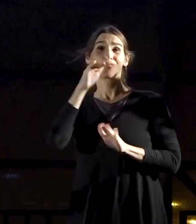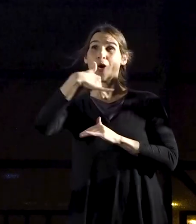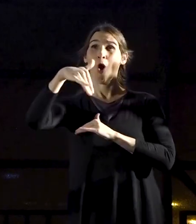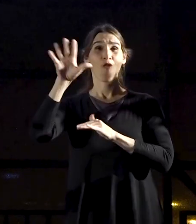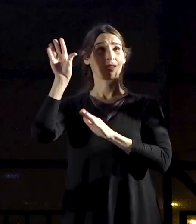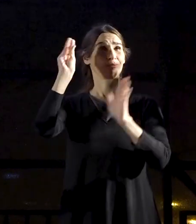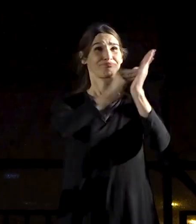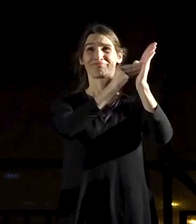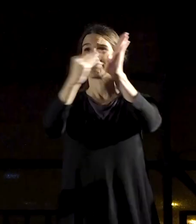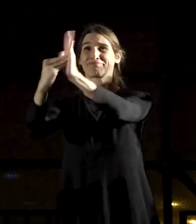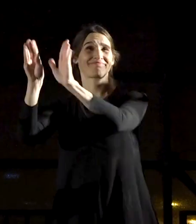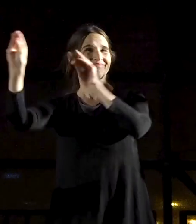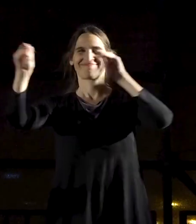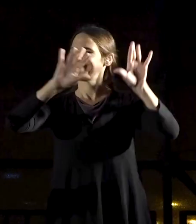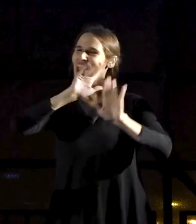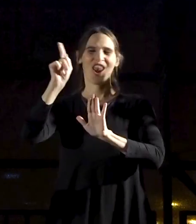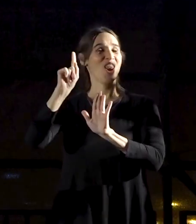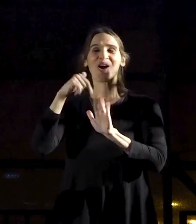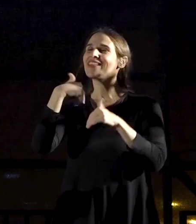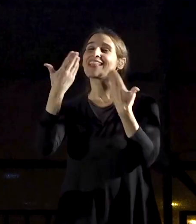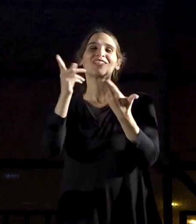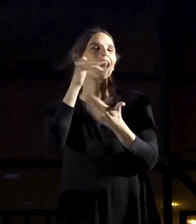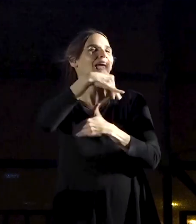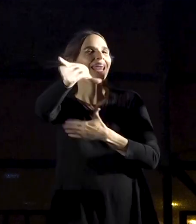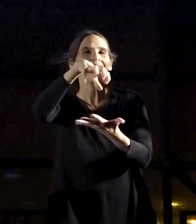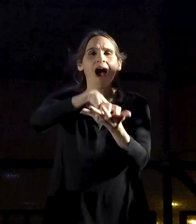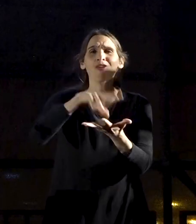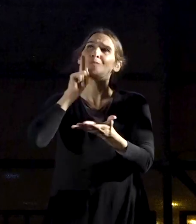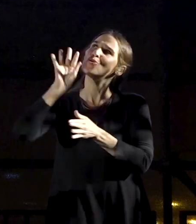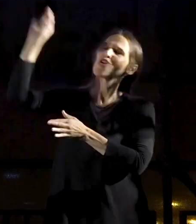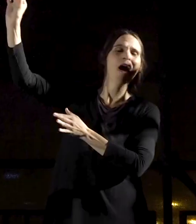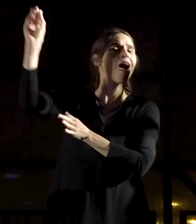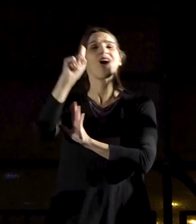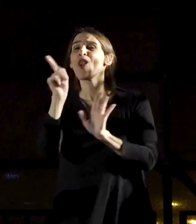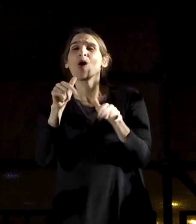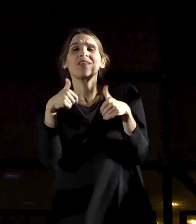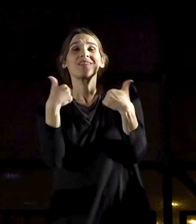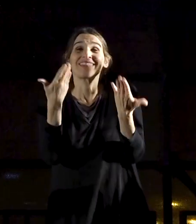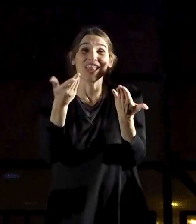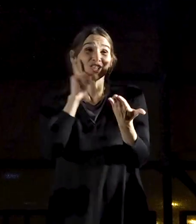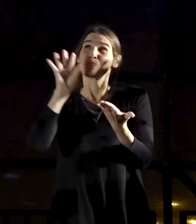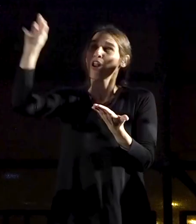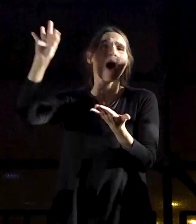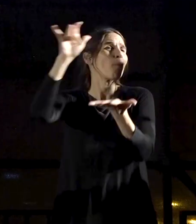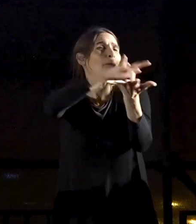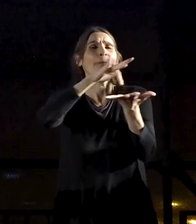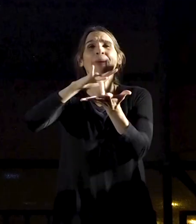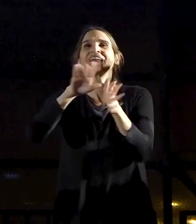no square will be named after you, no airport will be named after you.